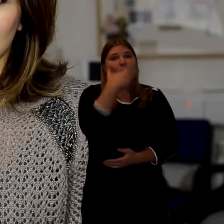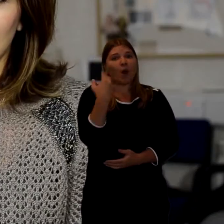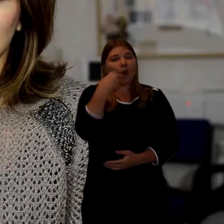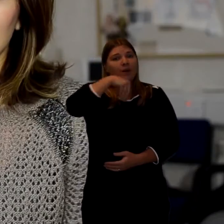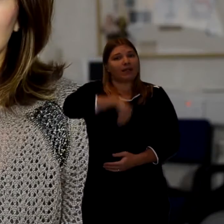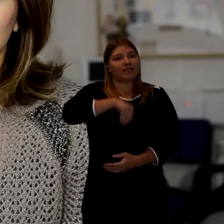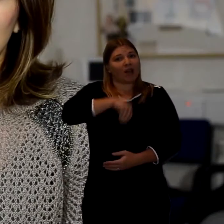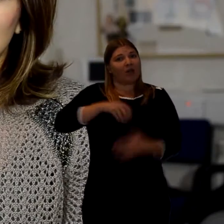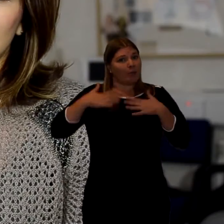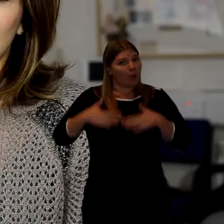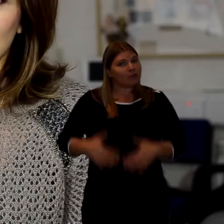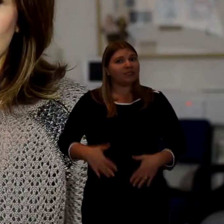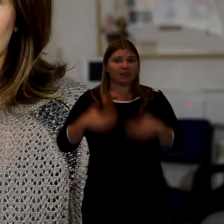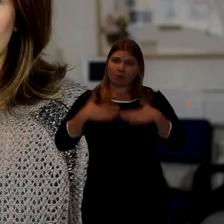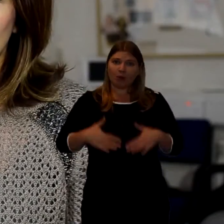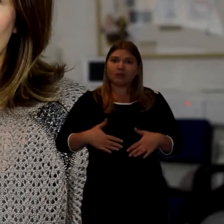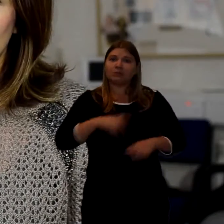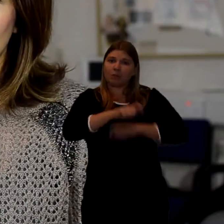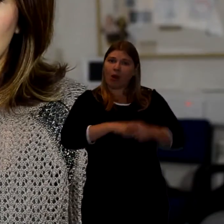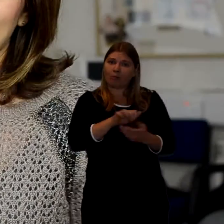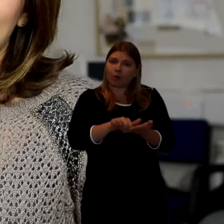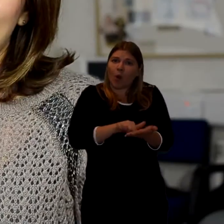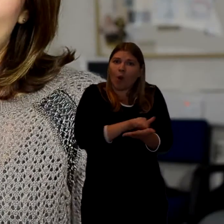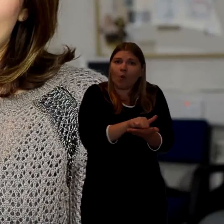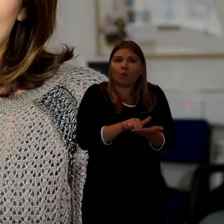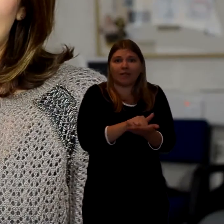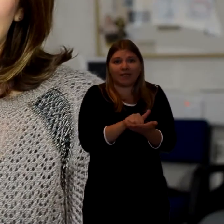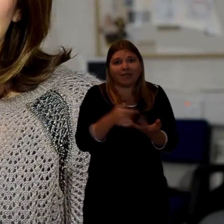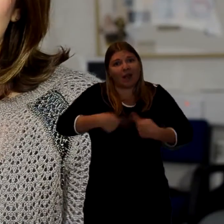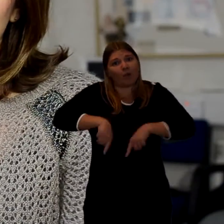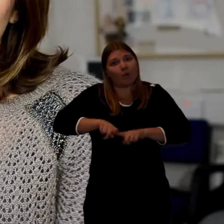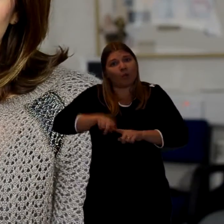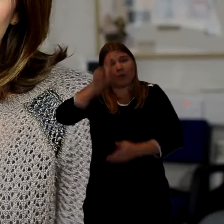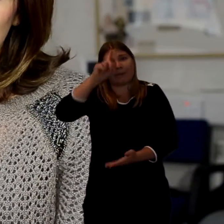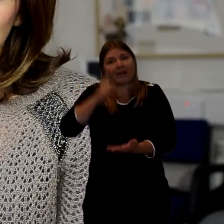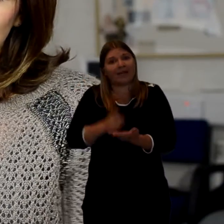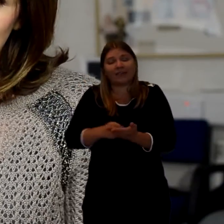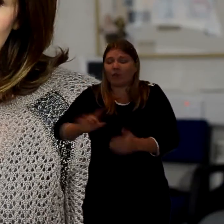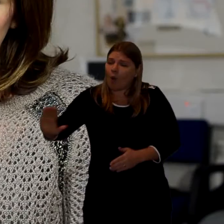And that body is precious and holy. The Baha'is believe in the unity of all religions,